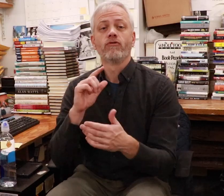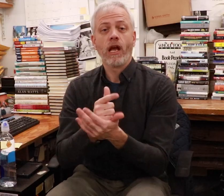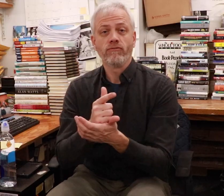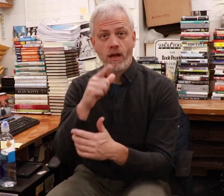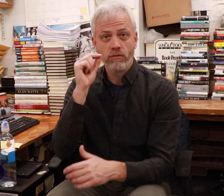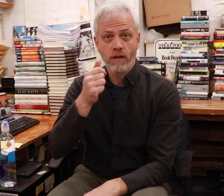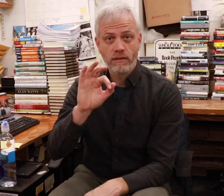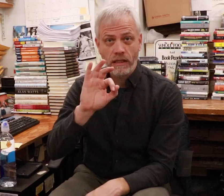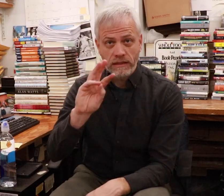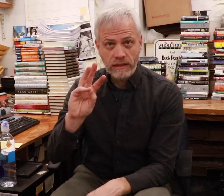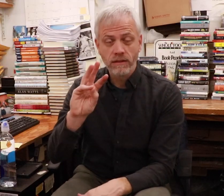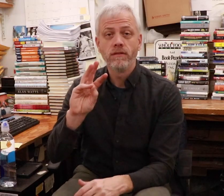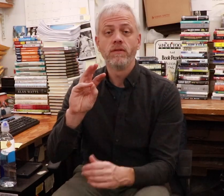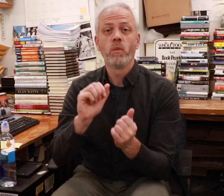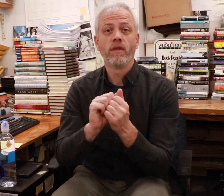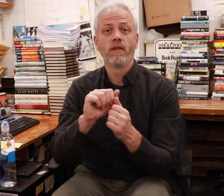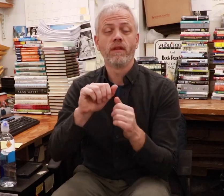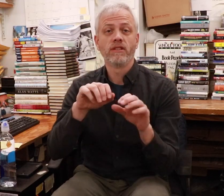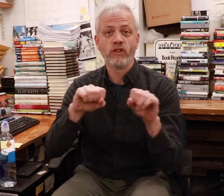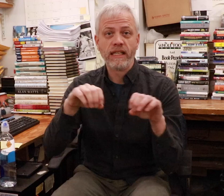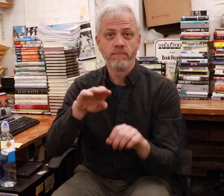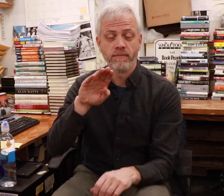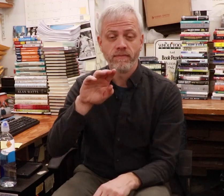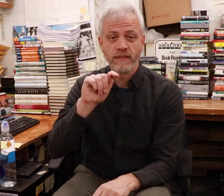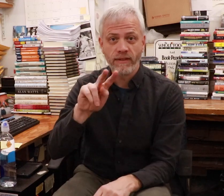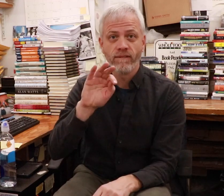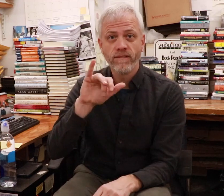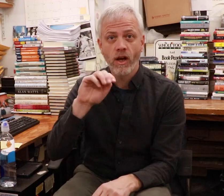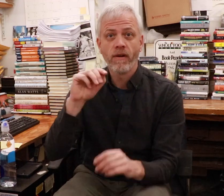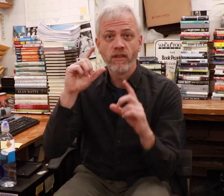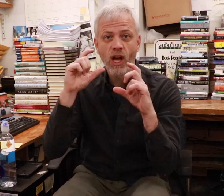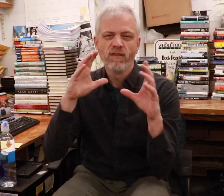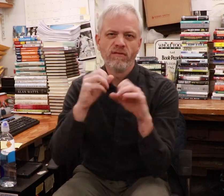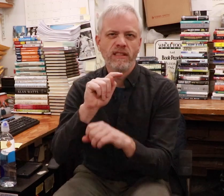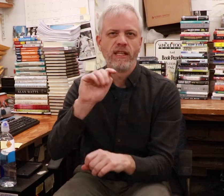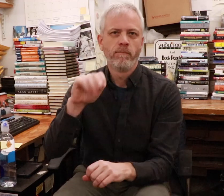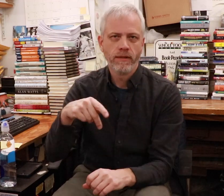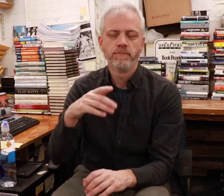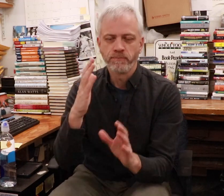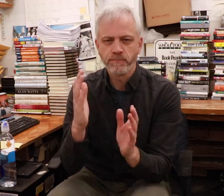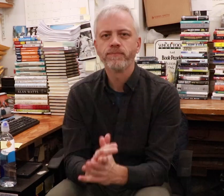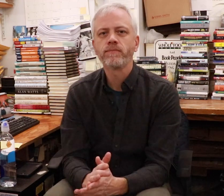I graduated from Gallaudet University in 1996 with a degree in TV, Film and Photography (TFP).